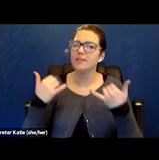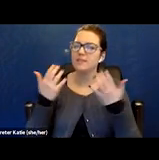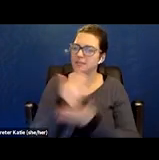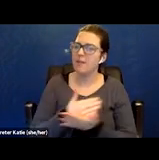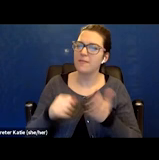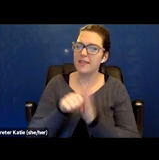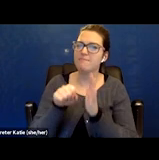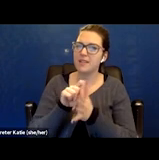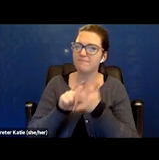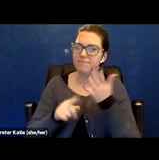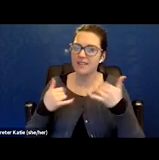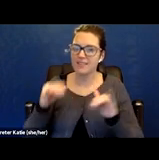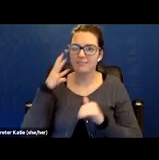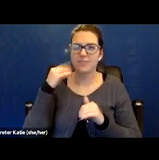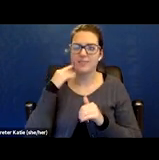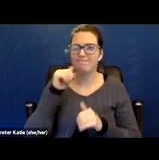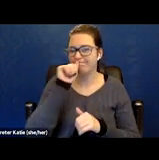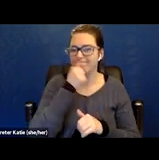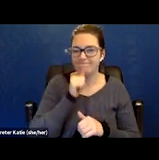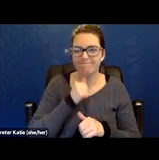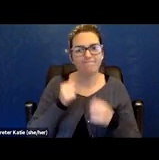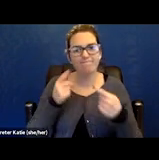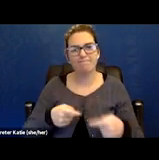I am here in front of everyone which I am blessed to be.